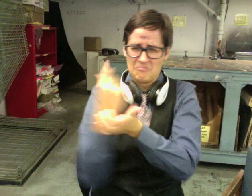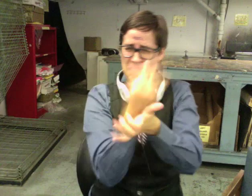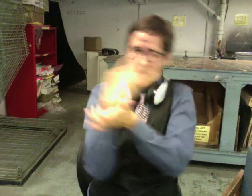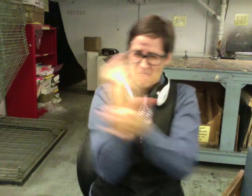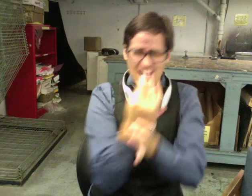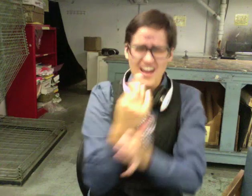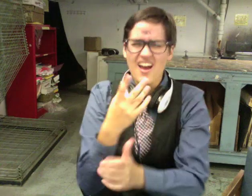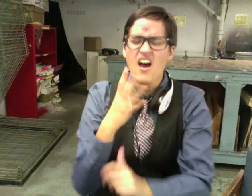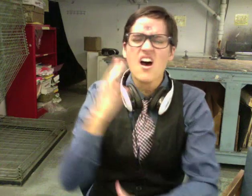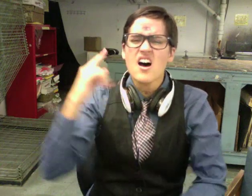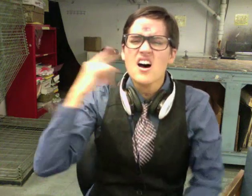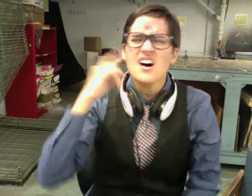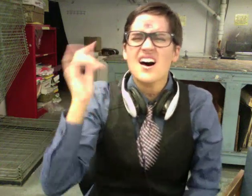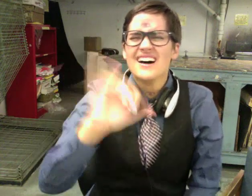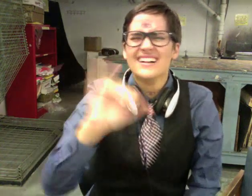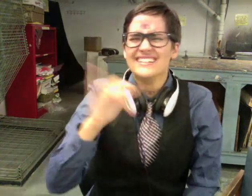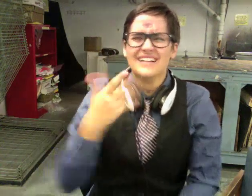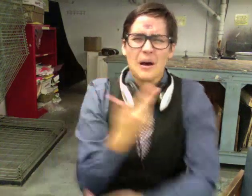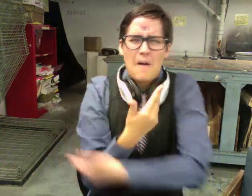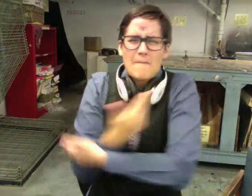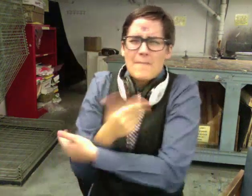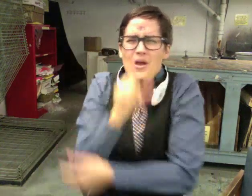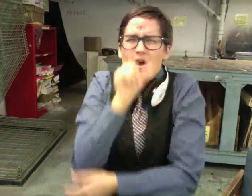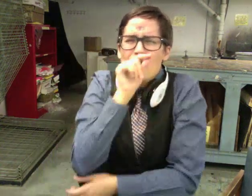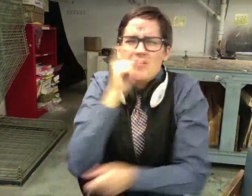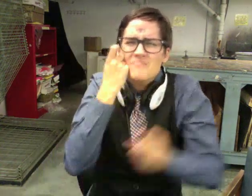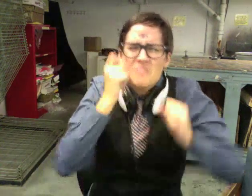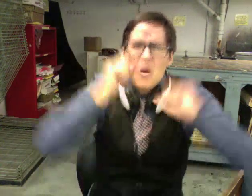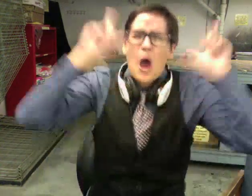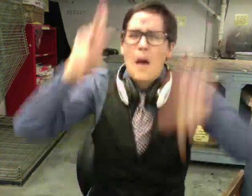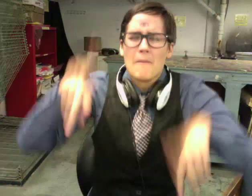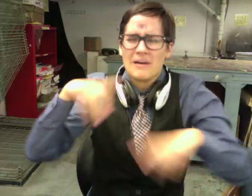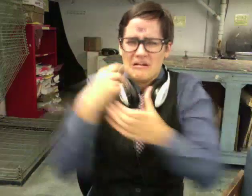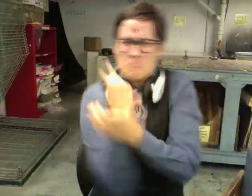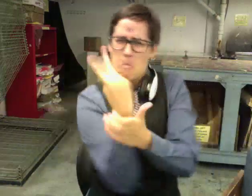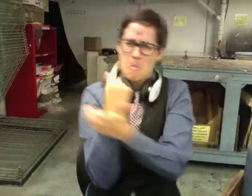he meant, but that box sure whistled and beeped a lot. When he put it close to the microphone,